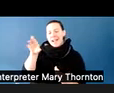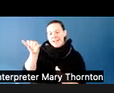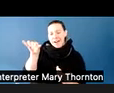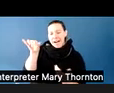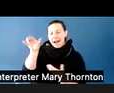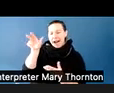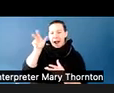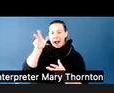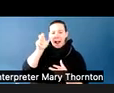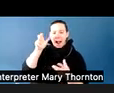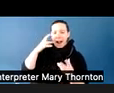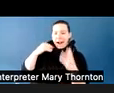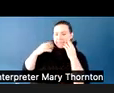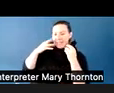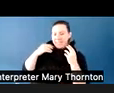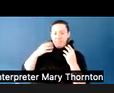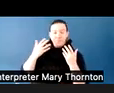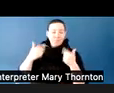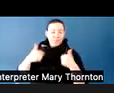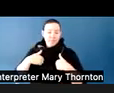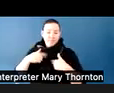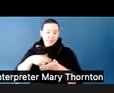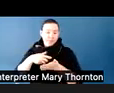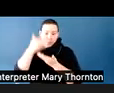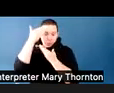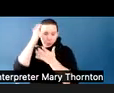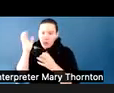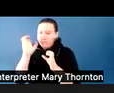But those types of changes can be really jarring and really